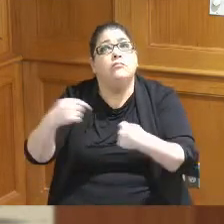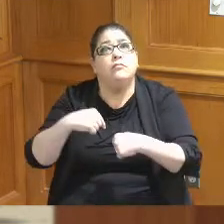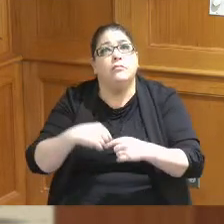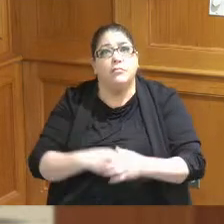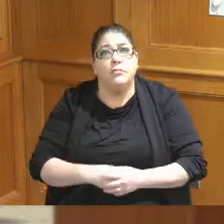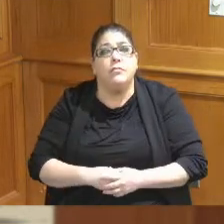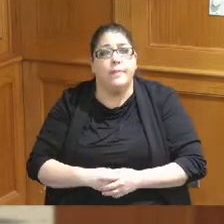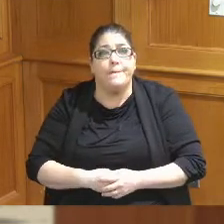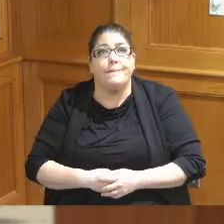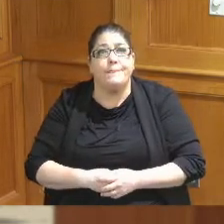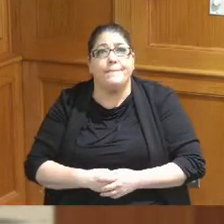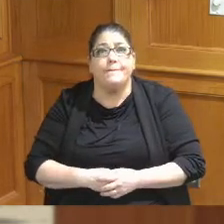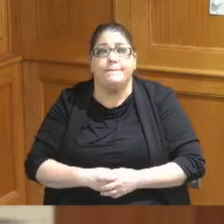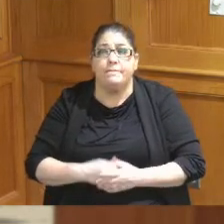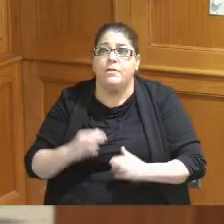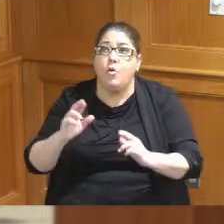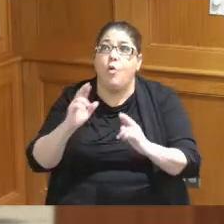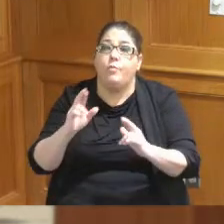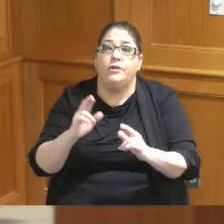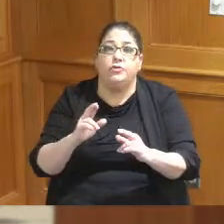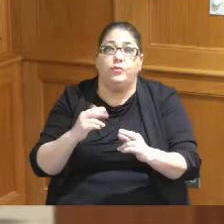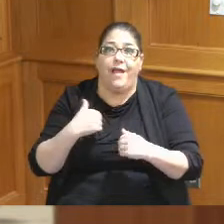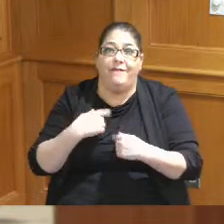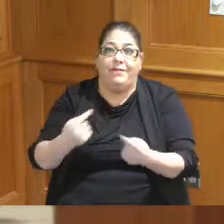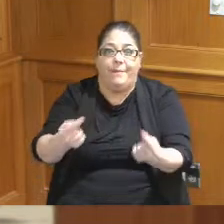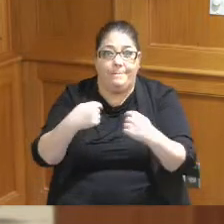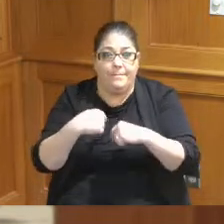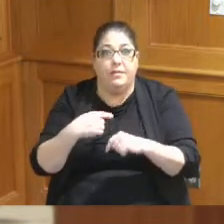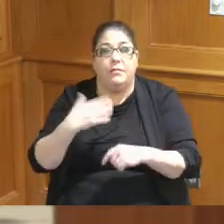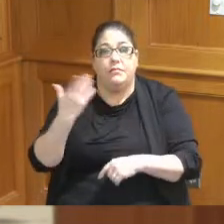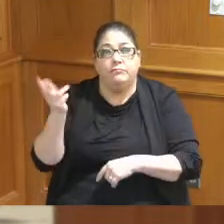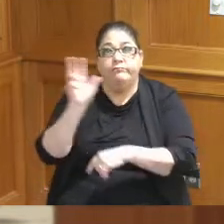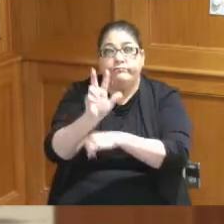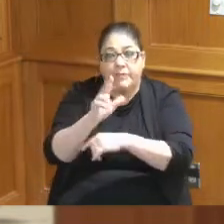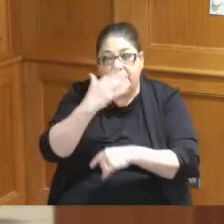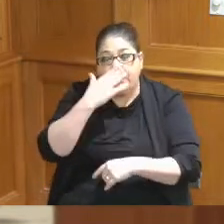to do that and we were hoping to be have them up before you here this spring